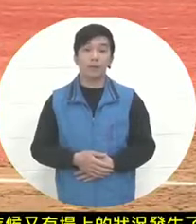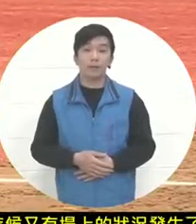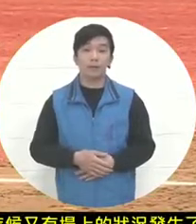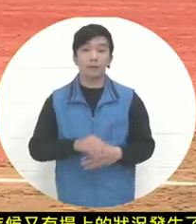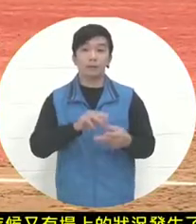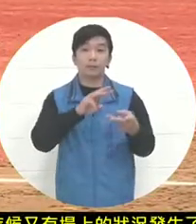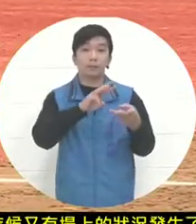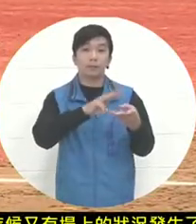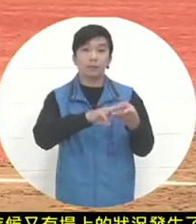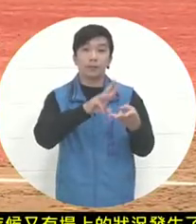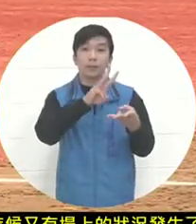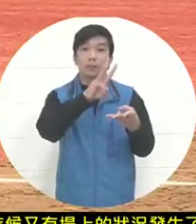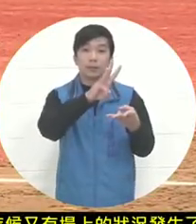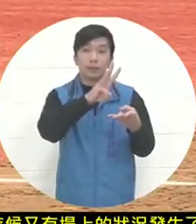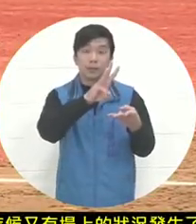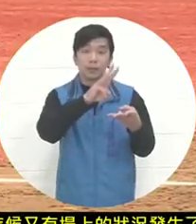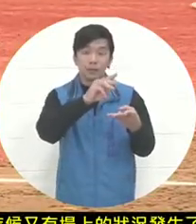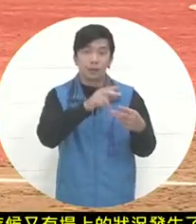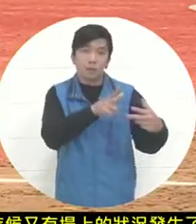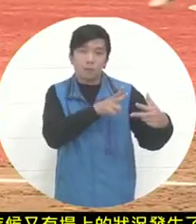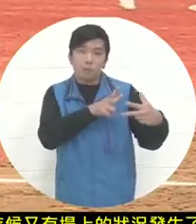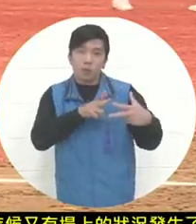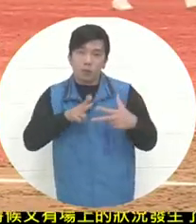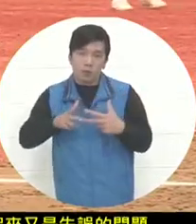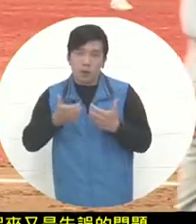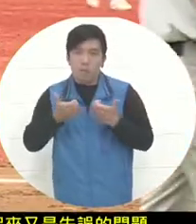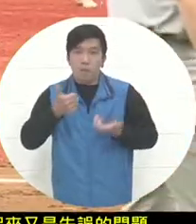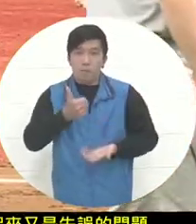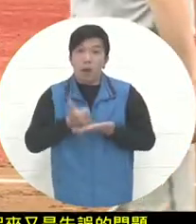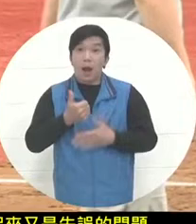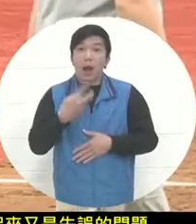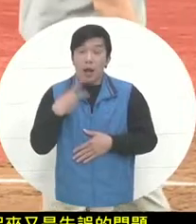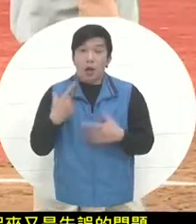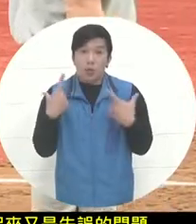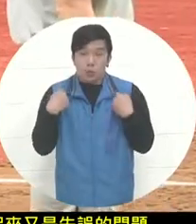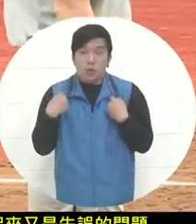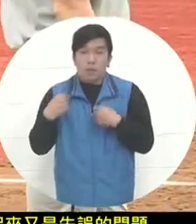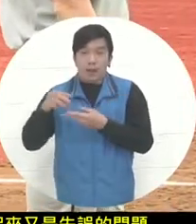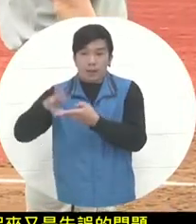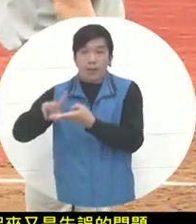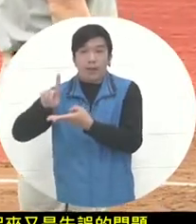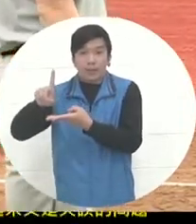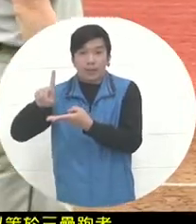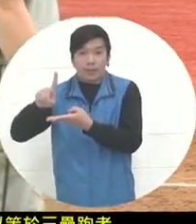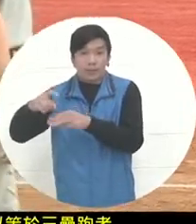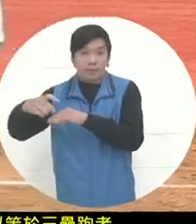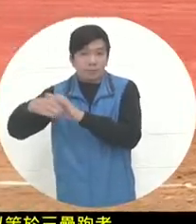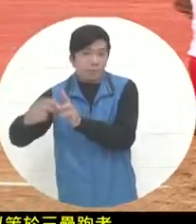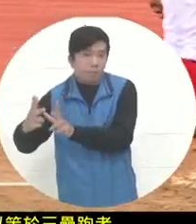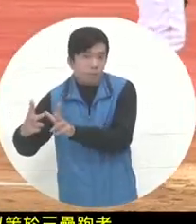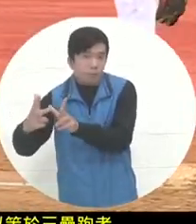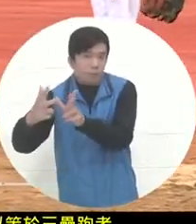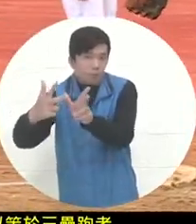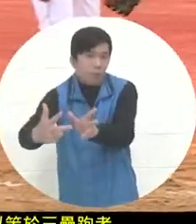returns to home plate to score from this error . The original runner at first base also recommended two bases for him to advance